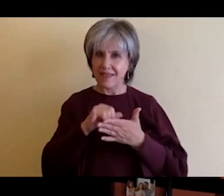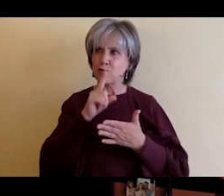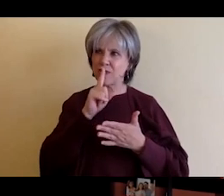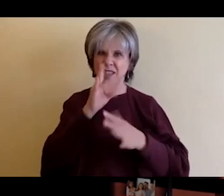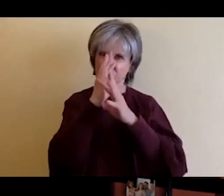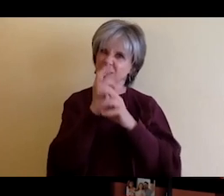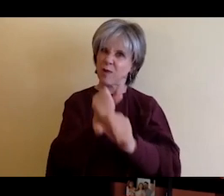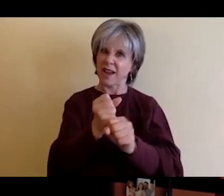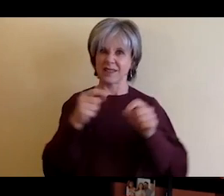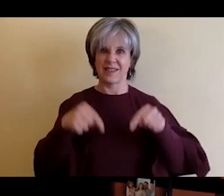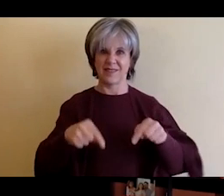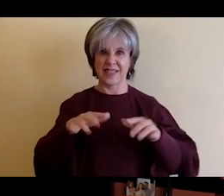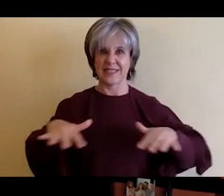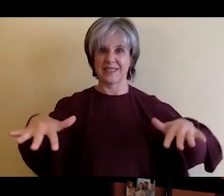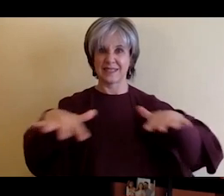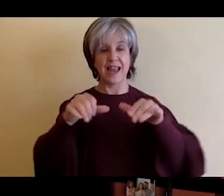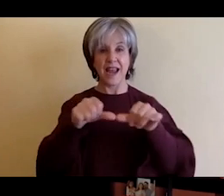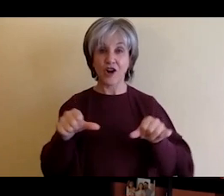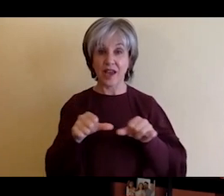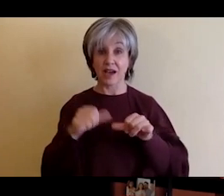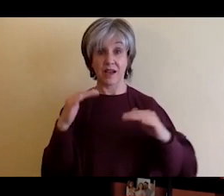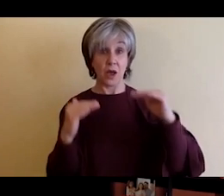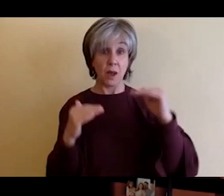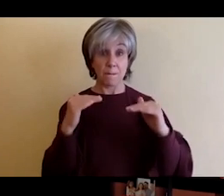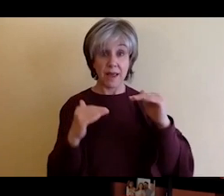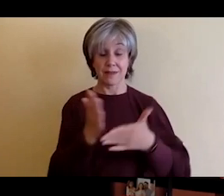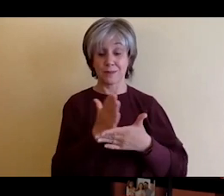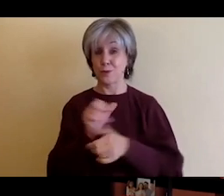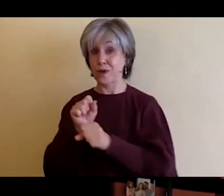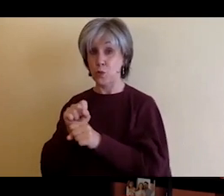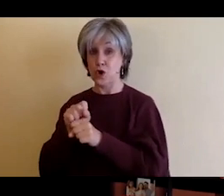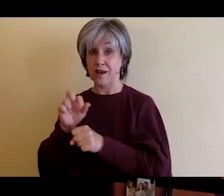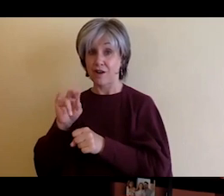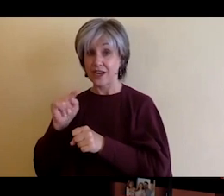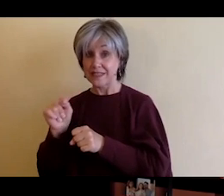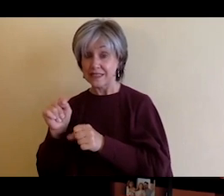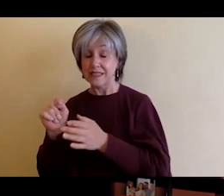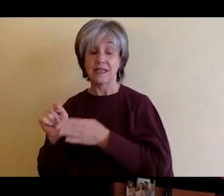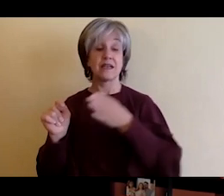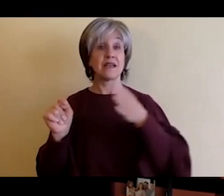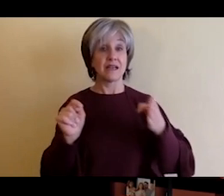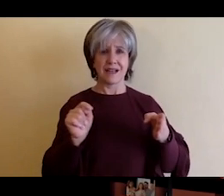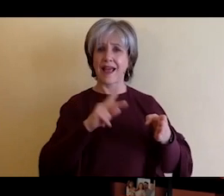of work at RIT and then you know in your personal life too.